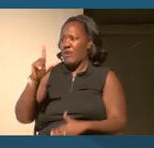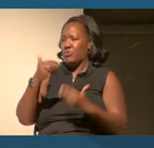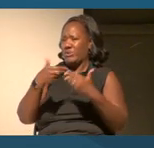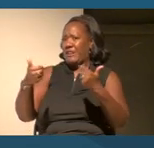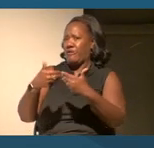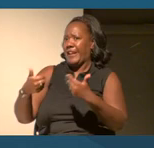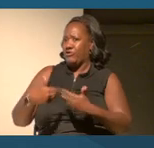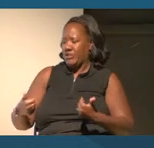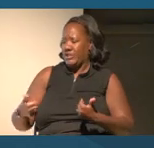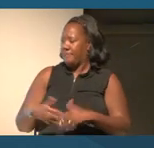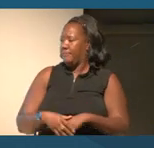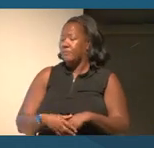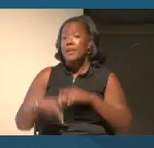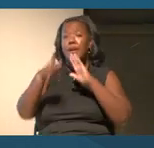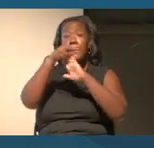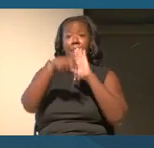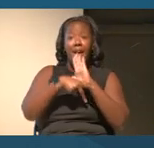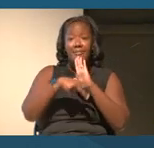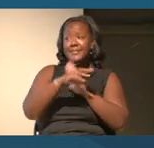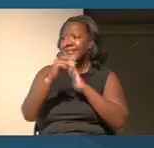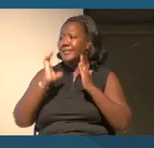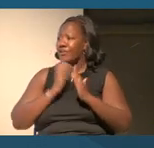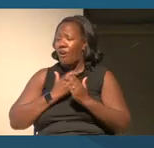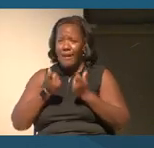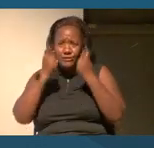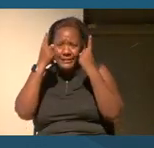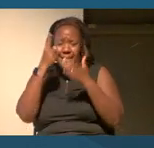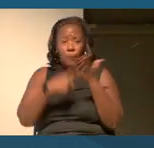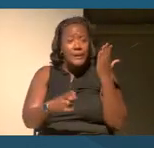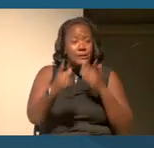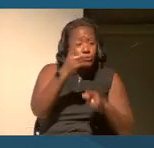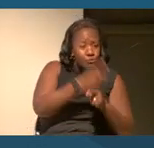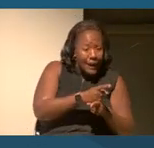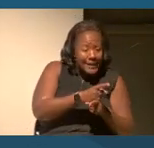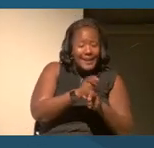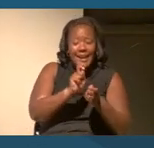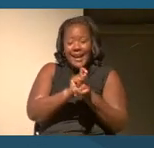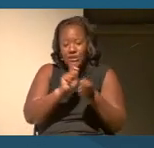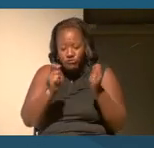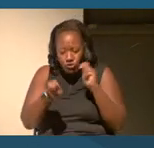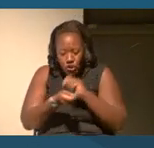Policies and our understanding of what is right, ethics have changed and evolved over time.